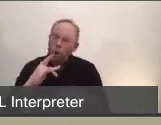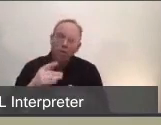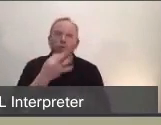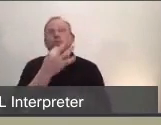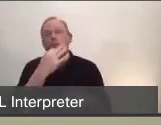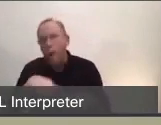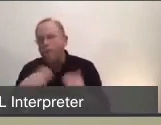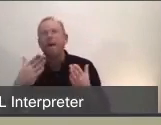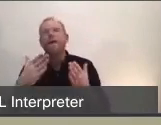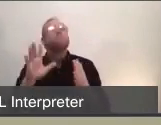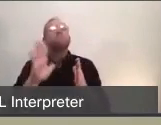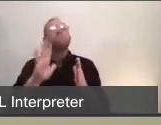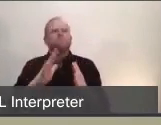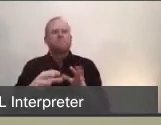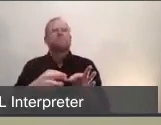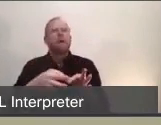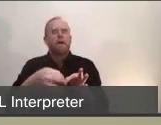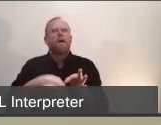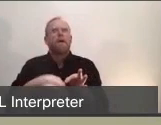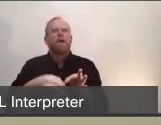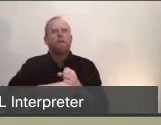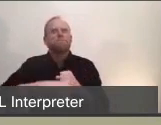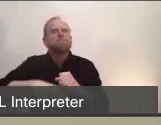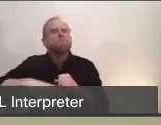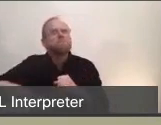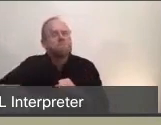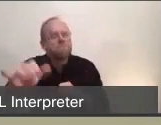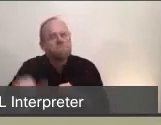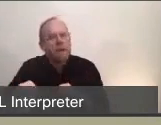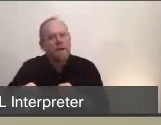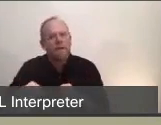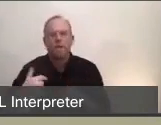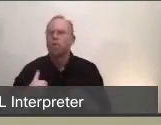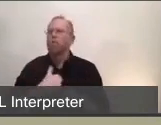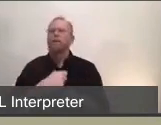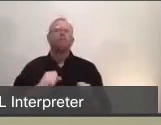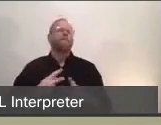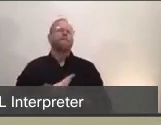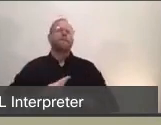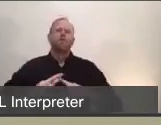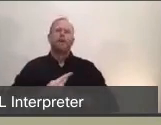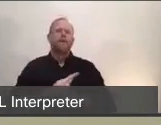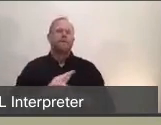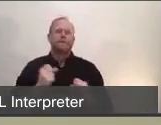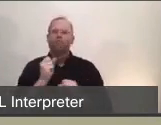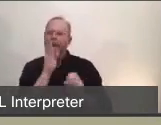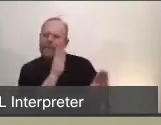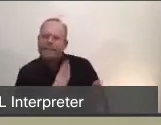emerging research and data, and trying to identify strategies to have allowable activities.